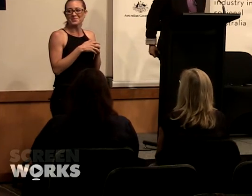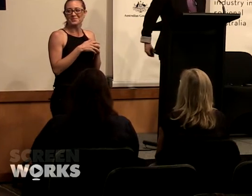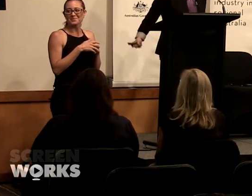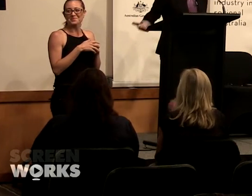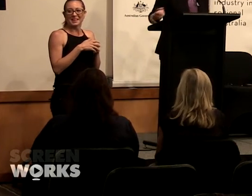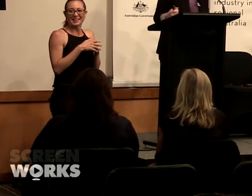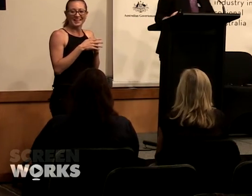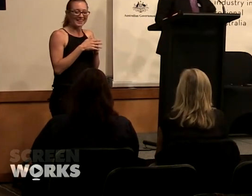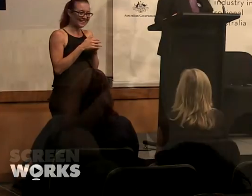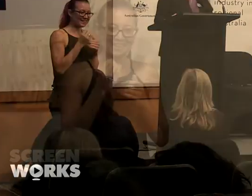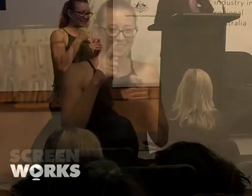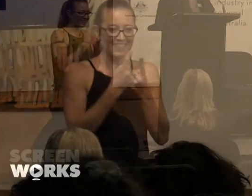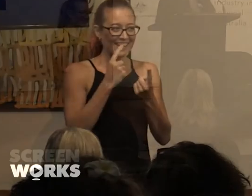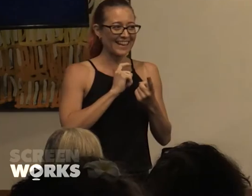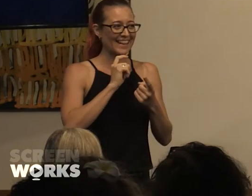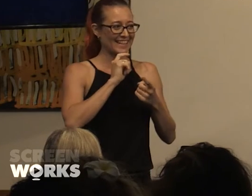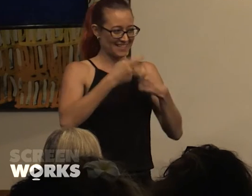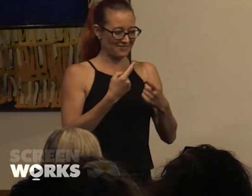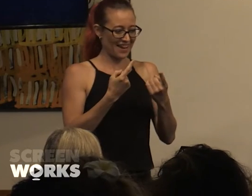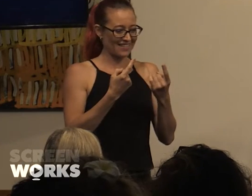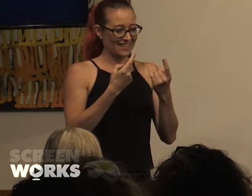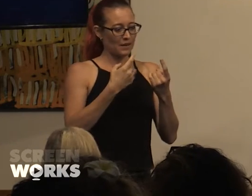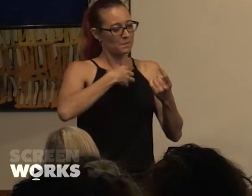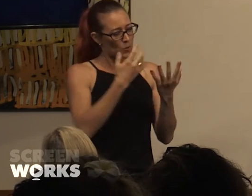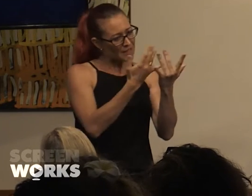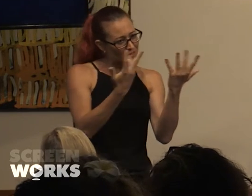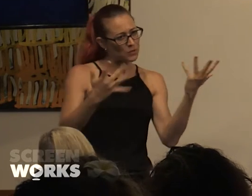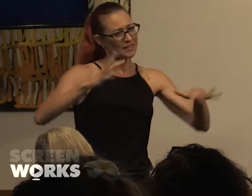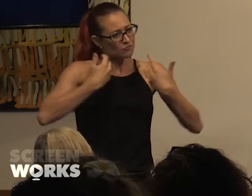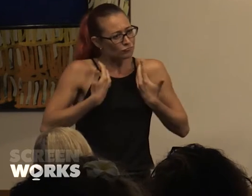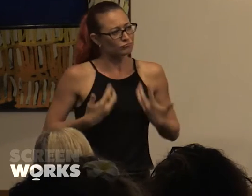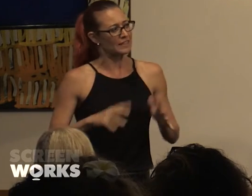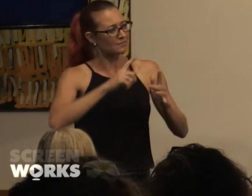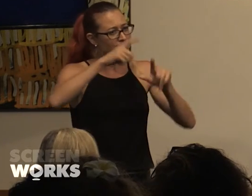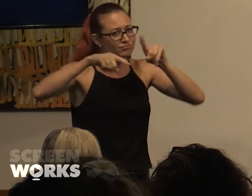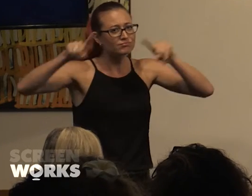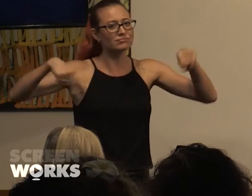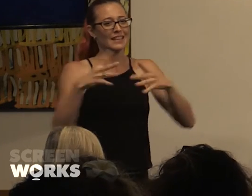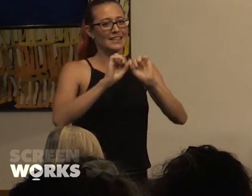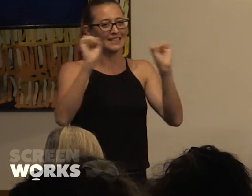So thing is about getting it diversified and getting some richness into the system.